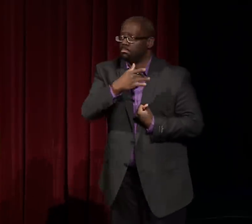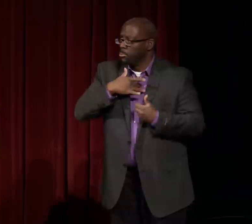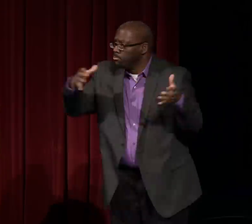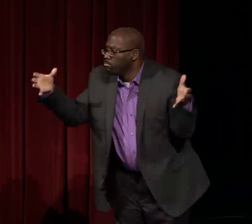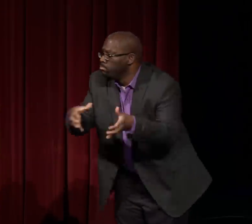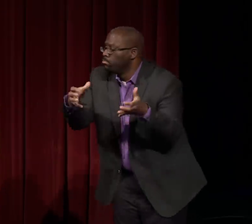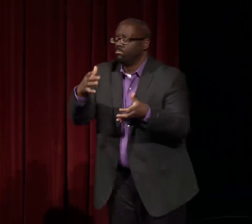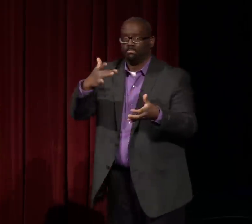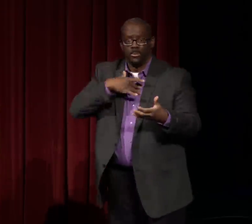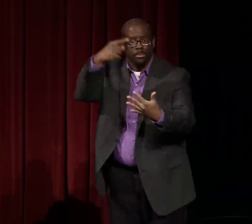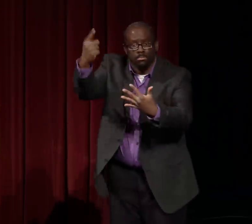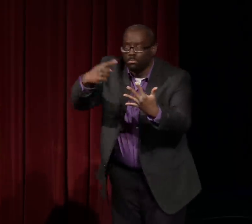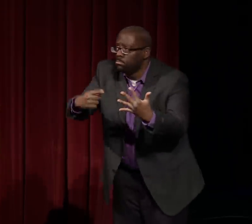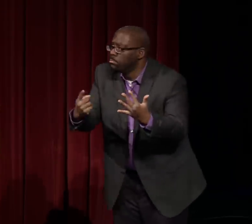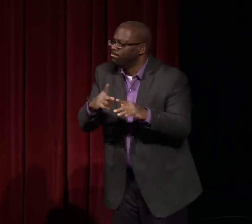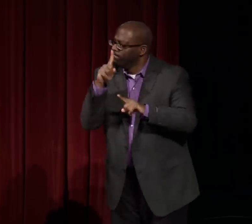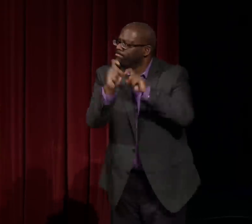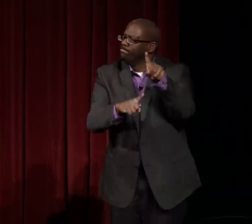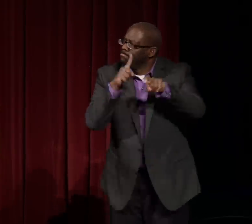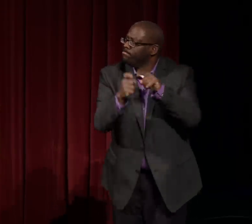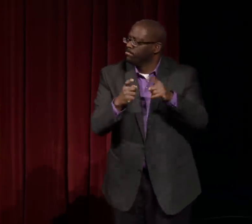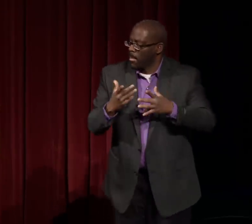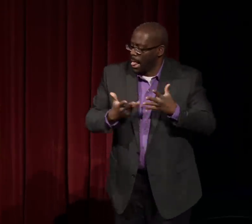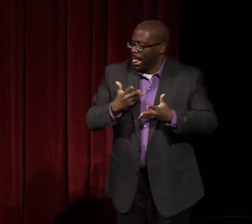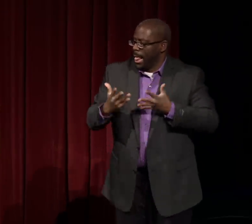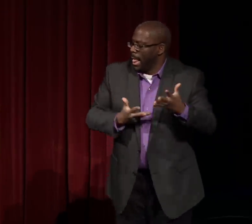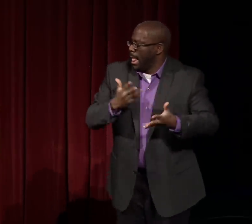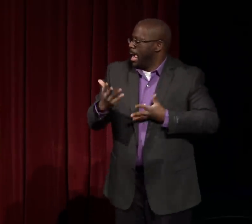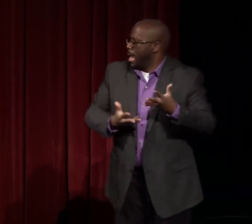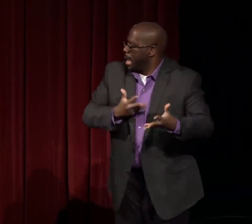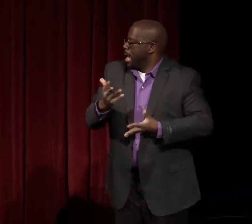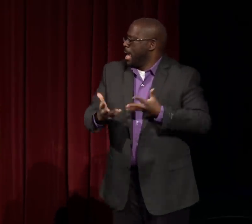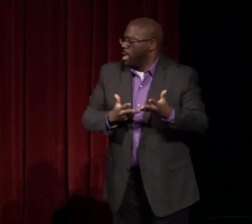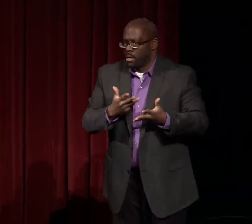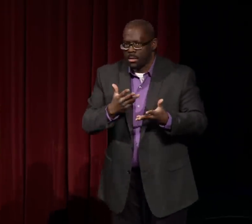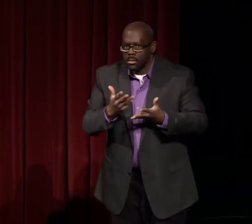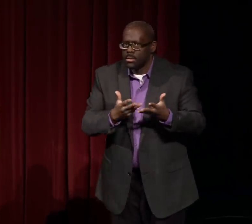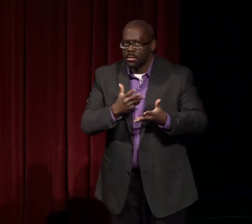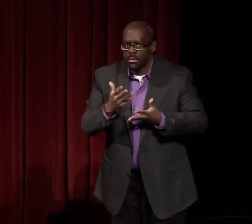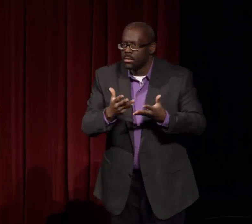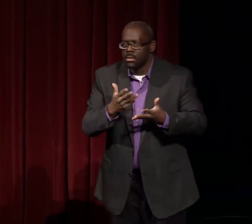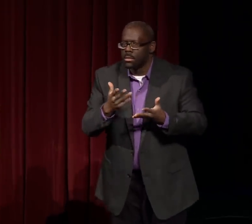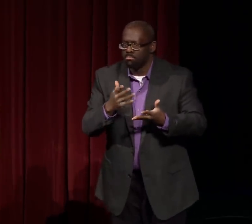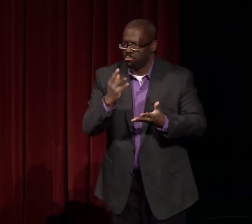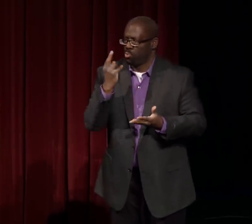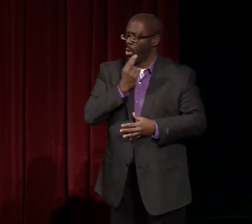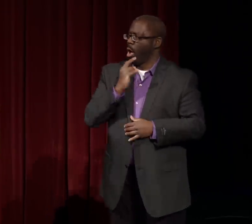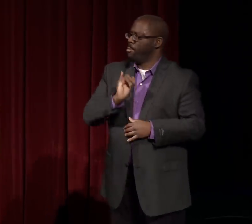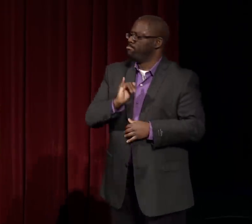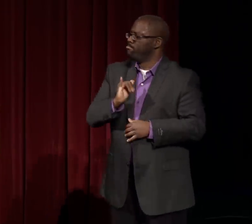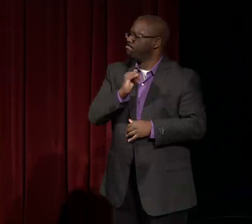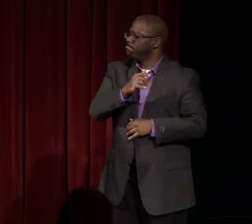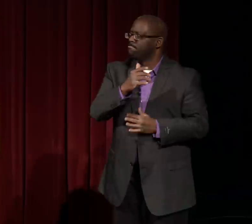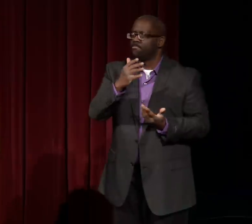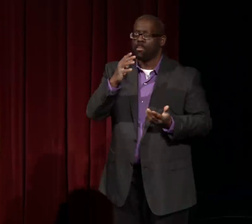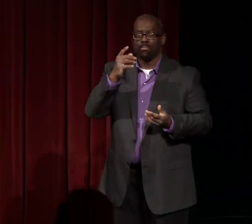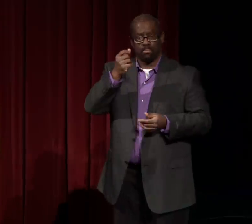He asked about the black deaf community. And Nathie found herself with a lack of answers.